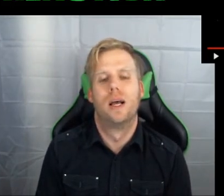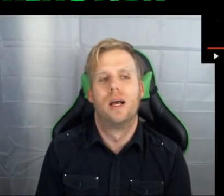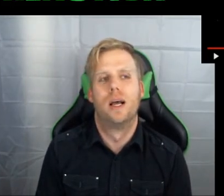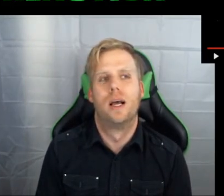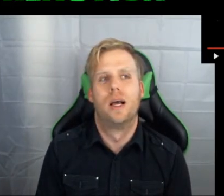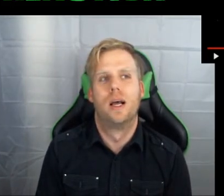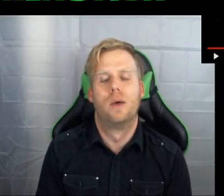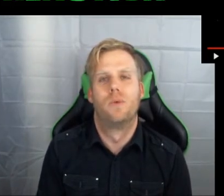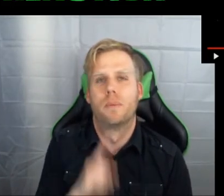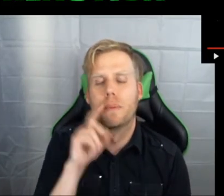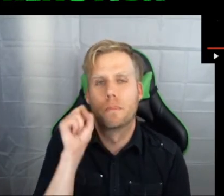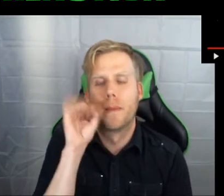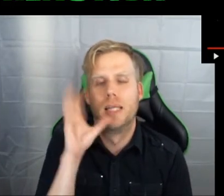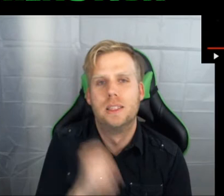really amazing..